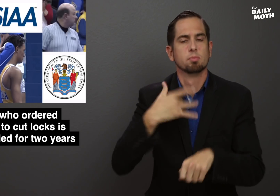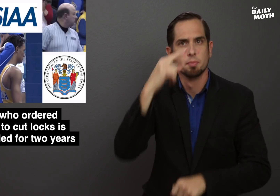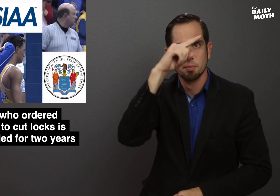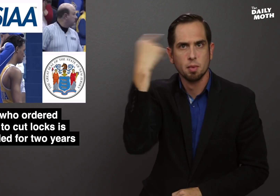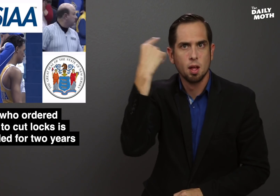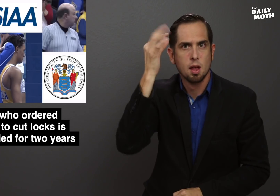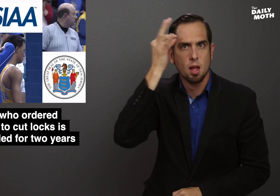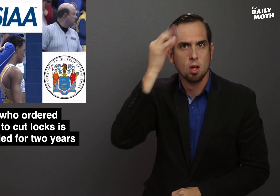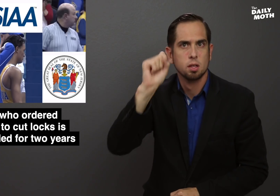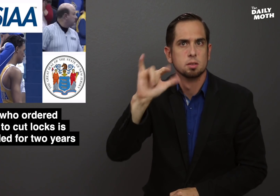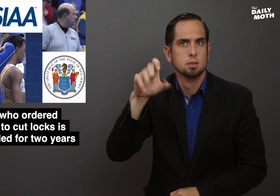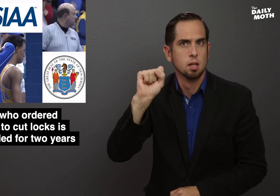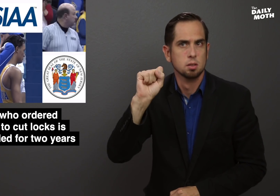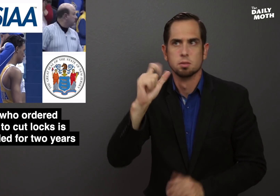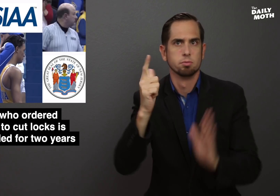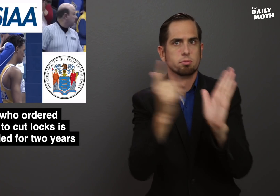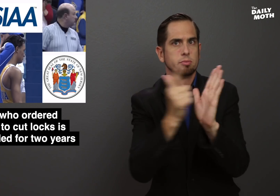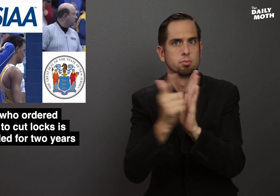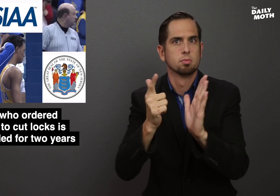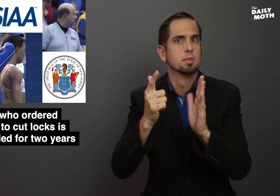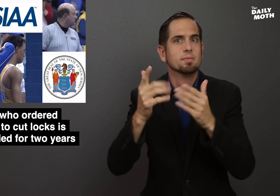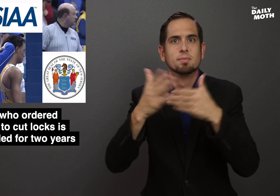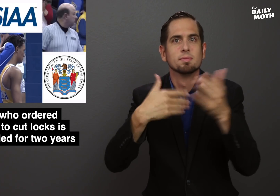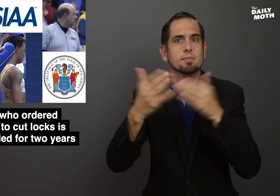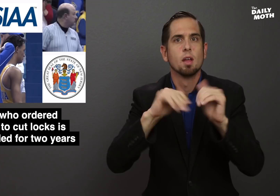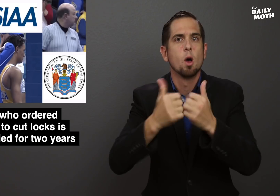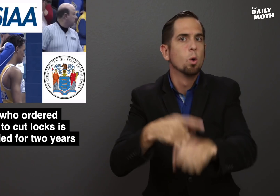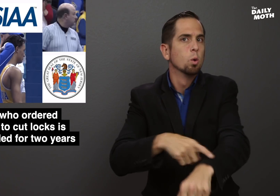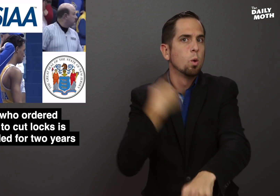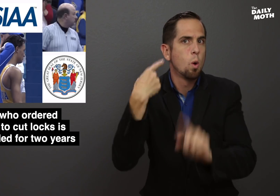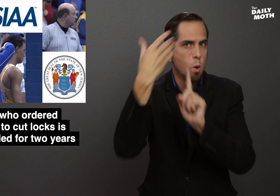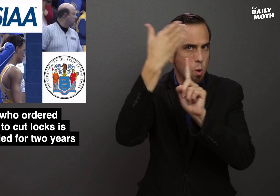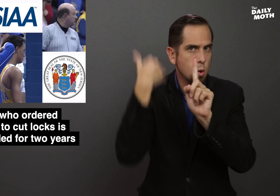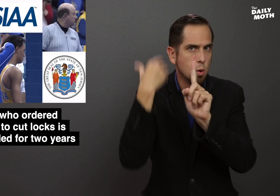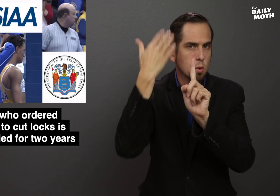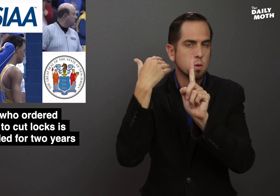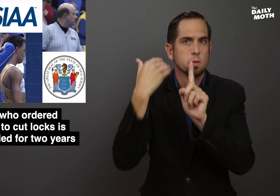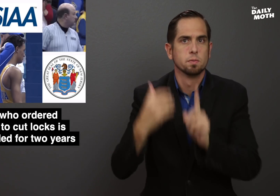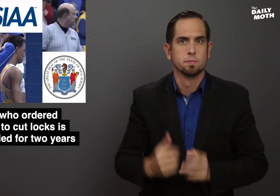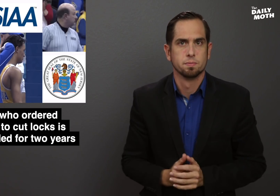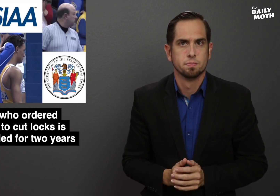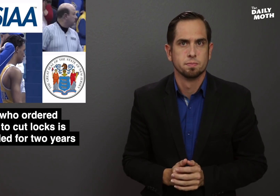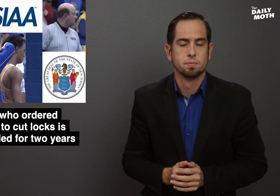black hair styles regardless of length.